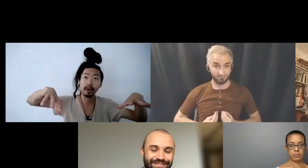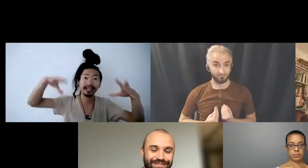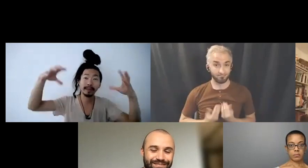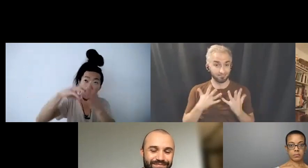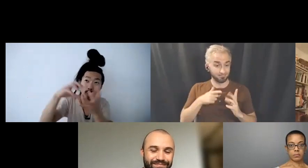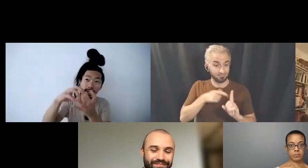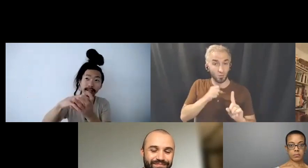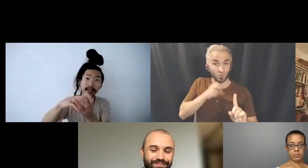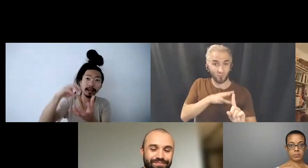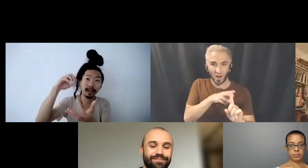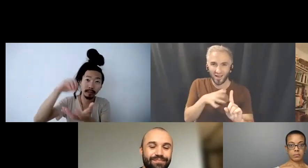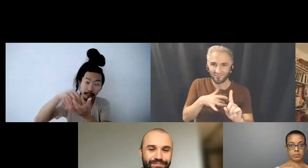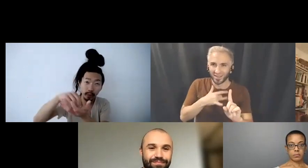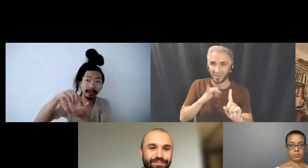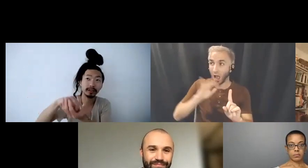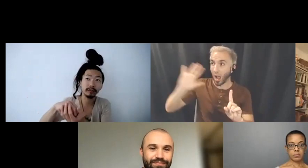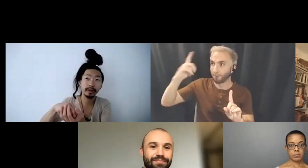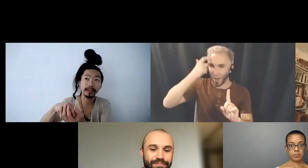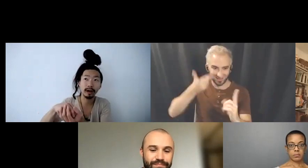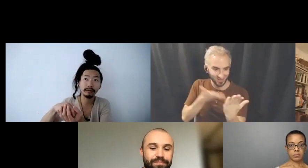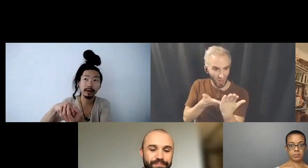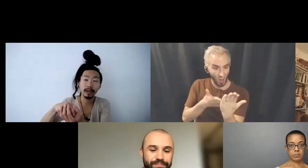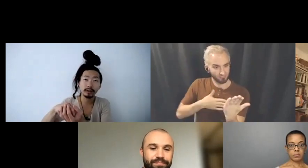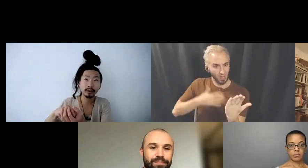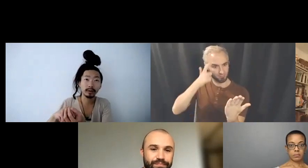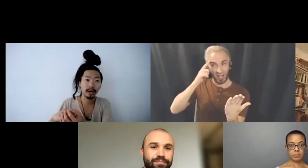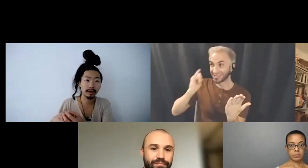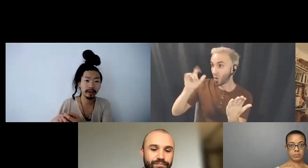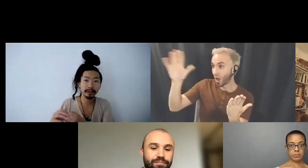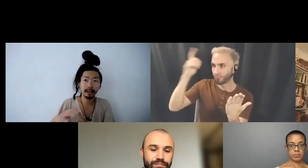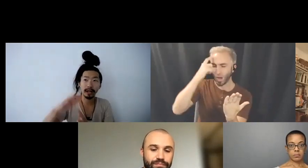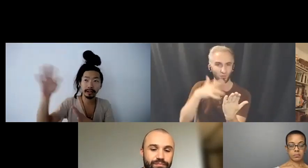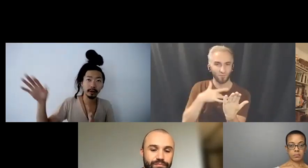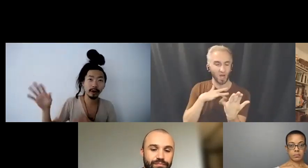encoded and built in the software itself. So there is a lot, if you go on my YouTube